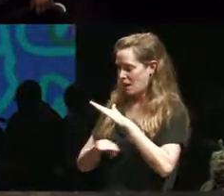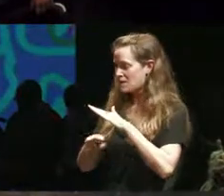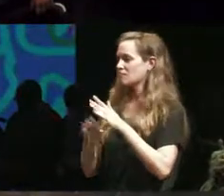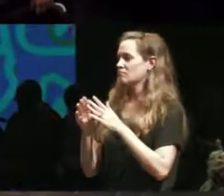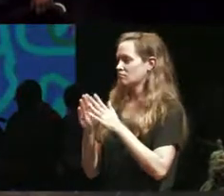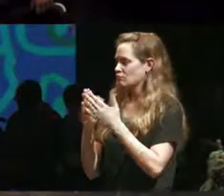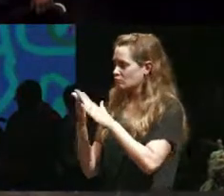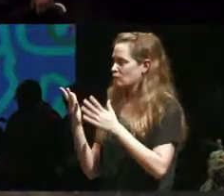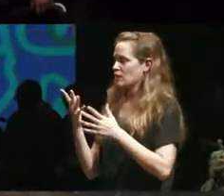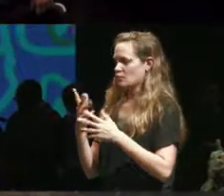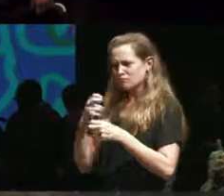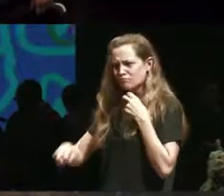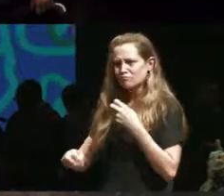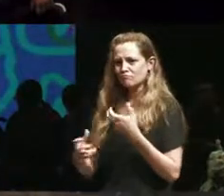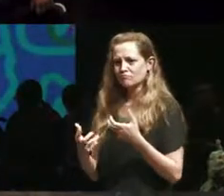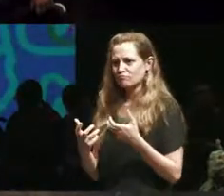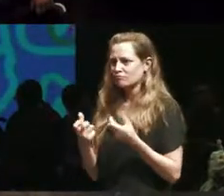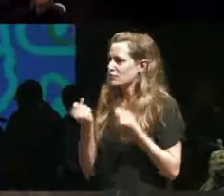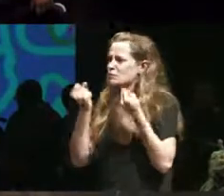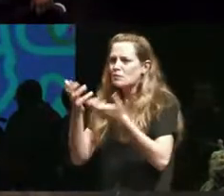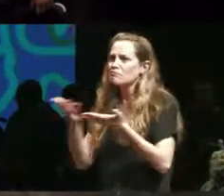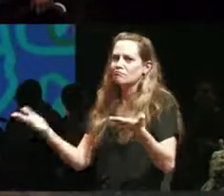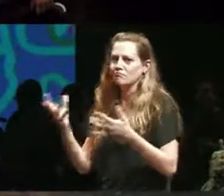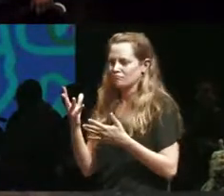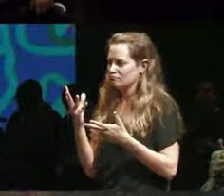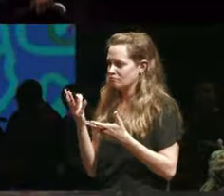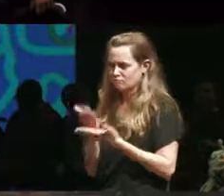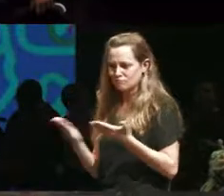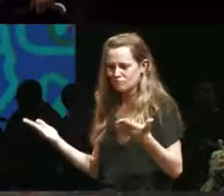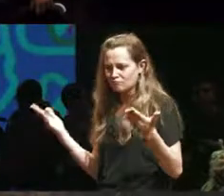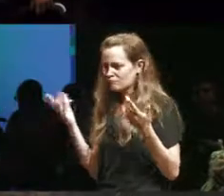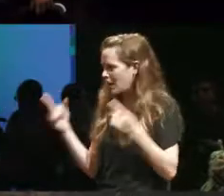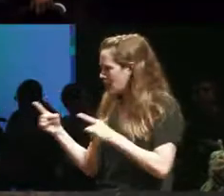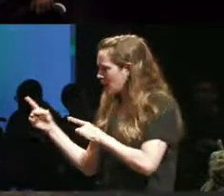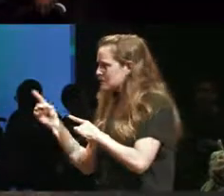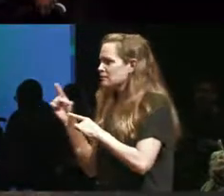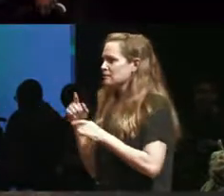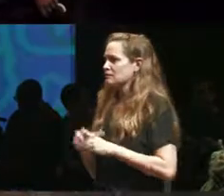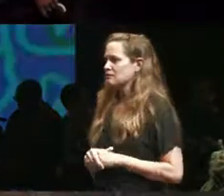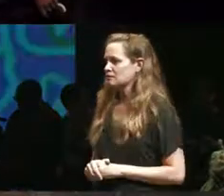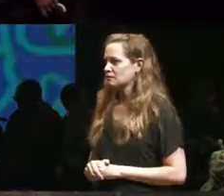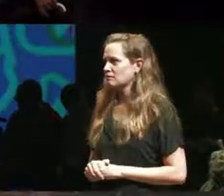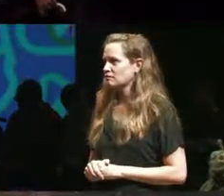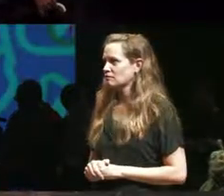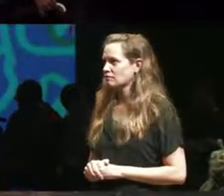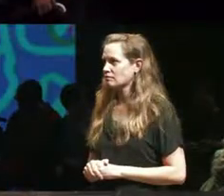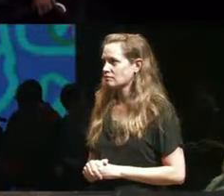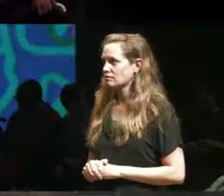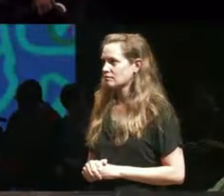very rigorous like we've did there's so many things that have happened and we